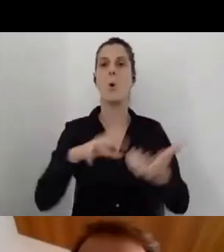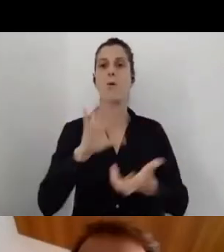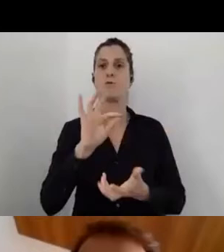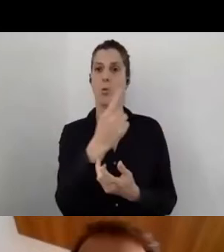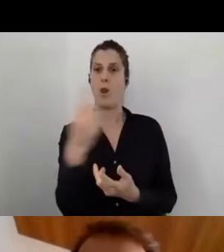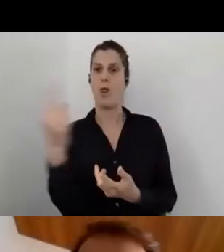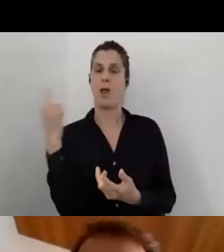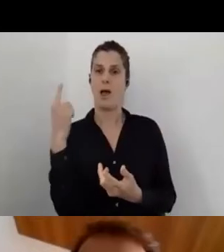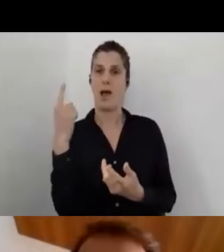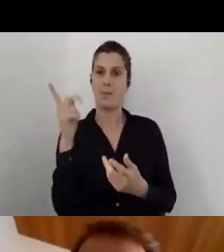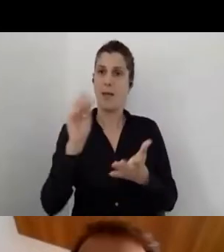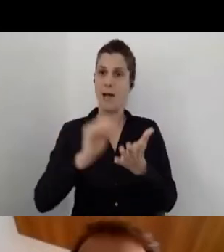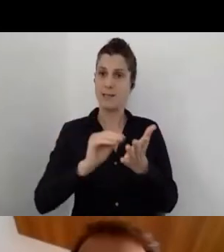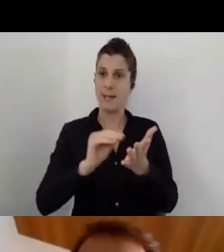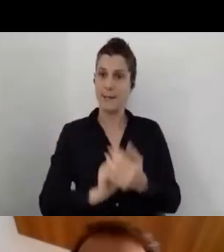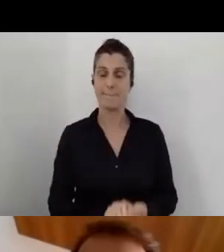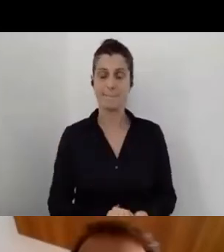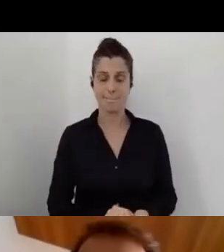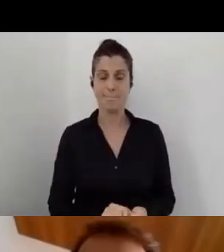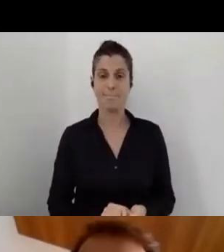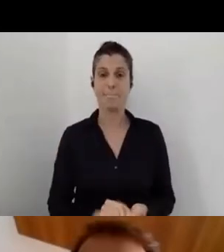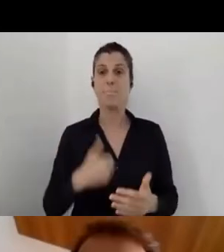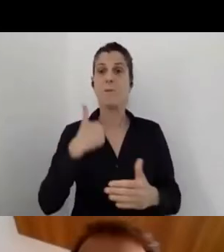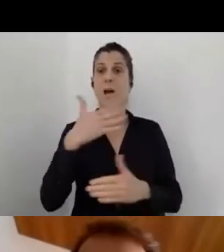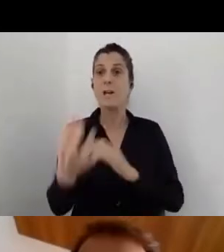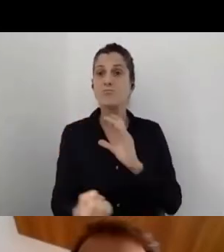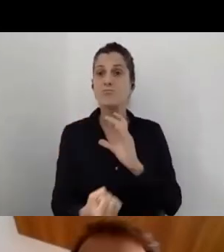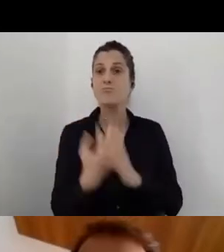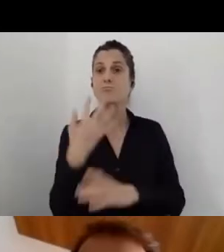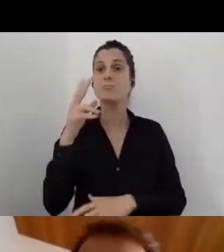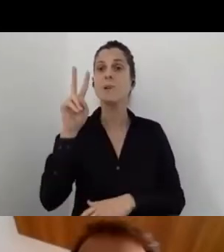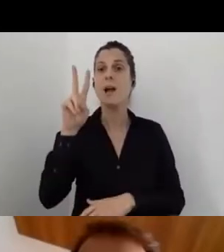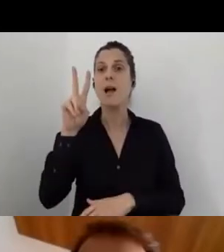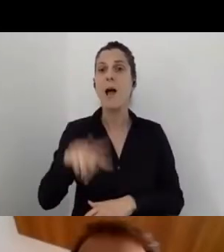After launching in April 2018,